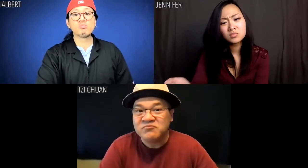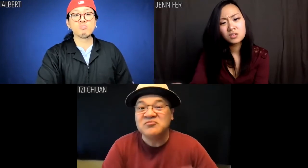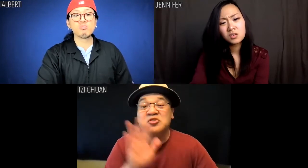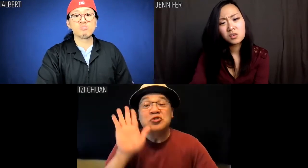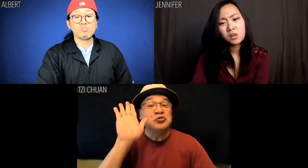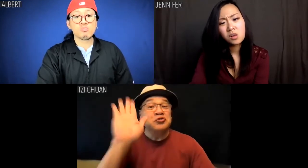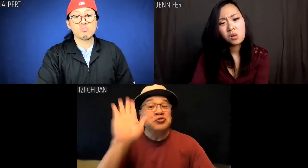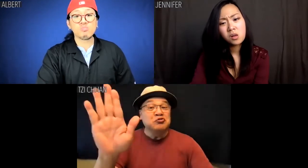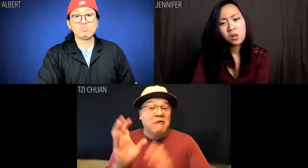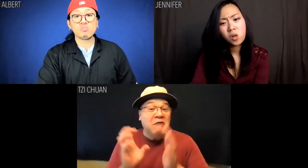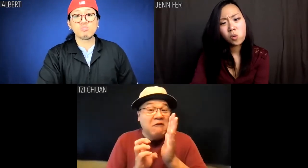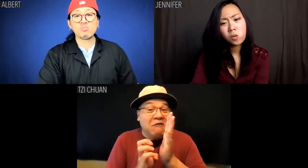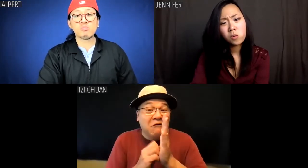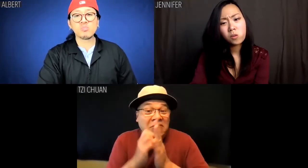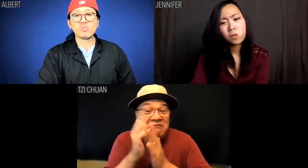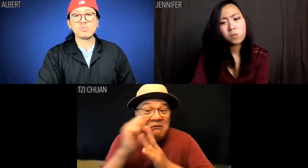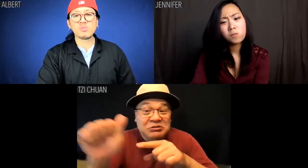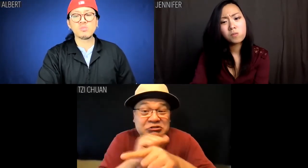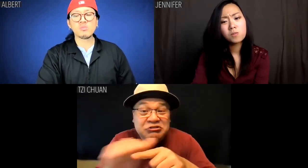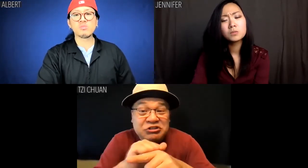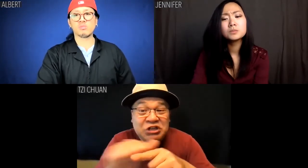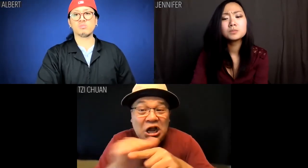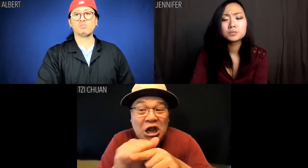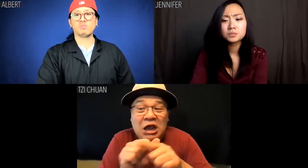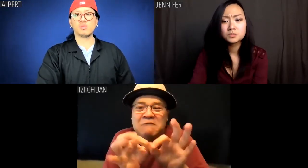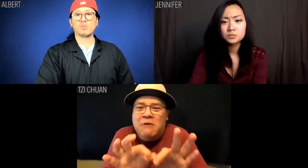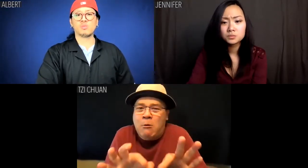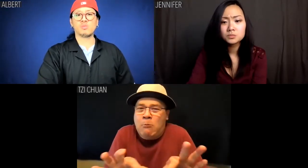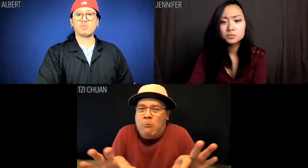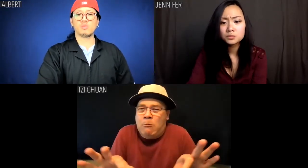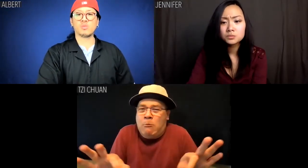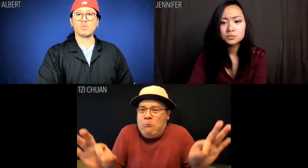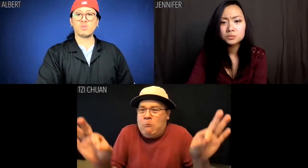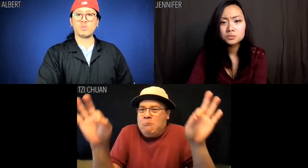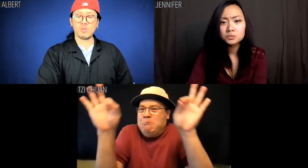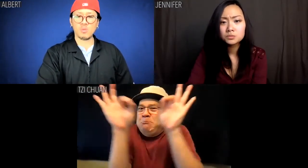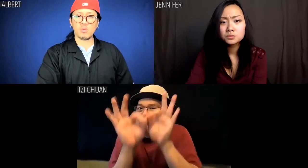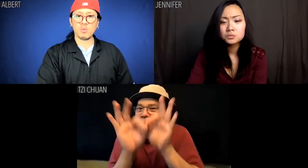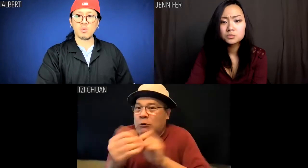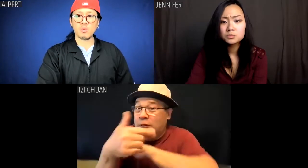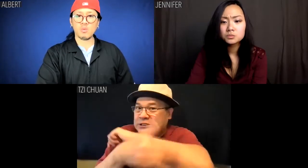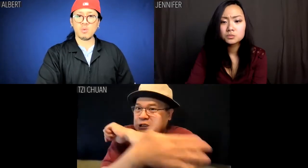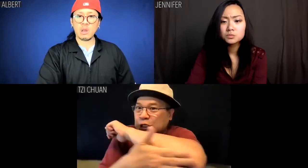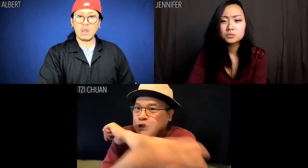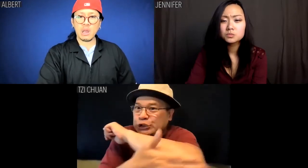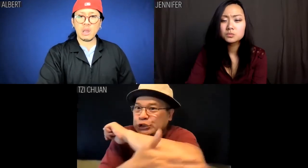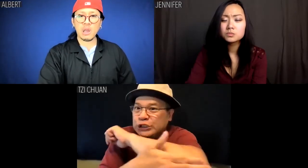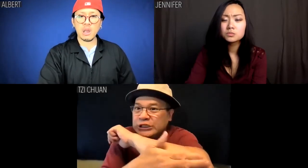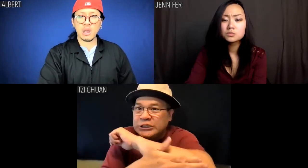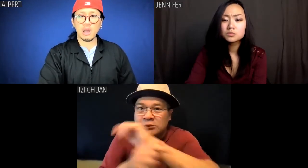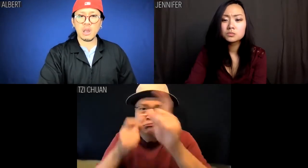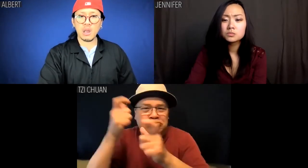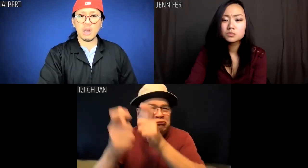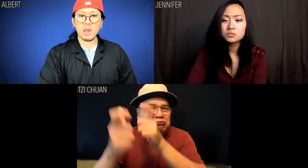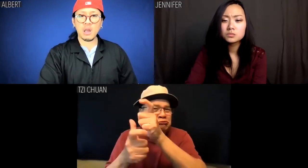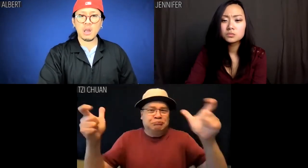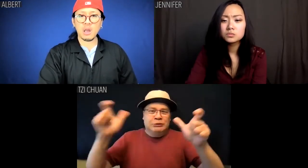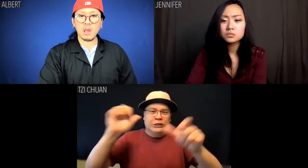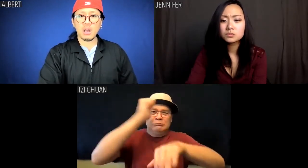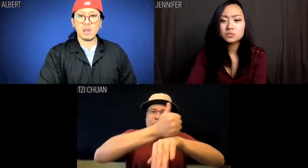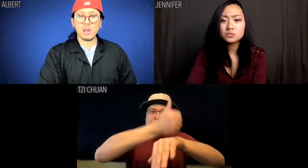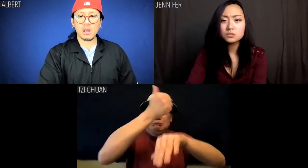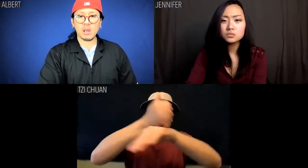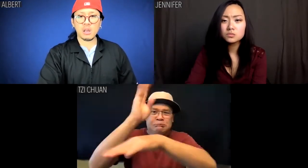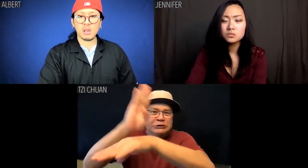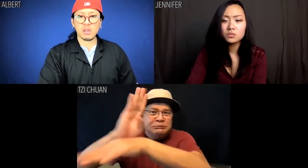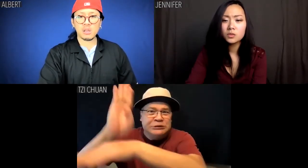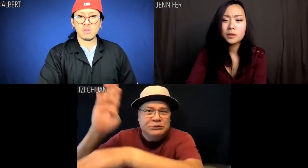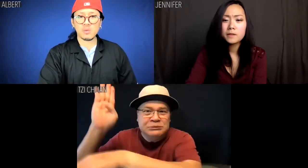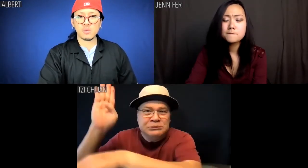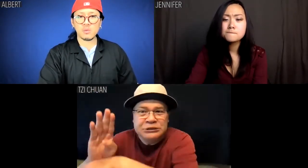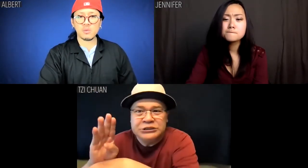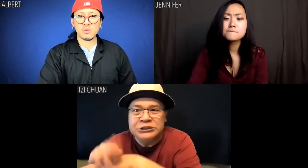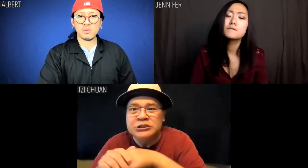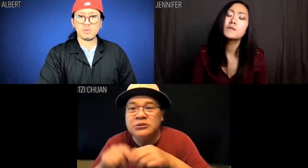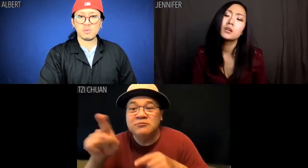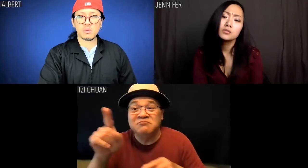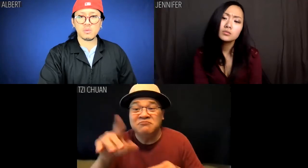Tzi Chuan: Your oncology training could be invaluable here in a country as vast as ours industrializing at the pace that it is.